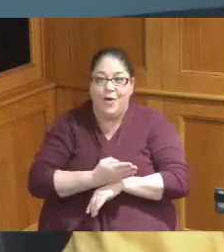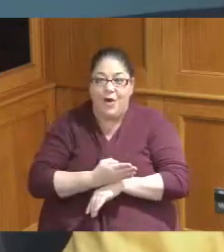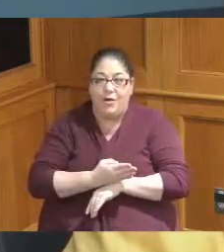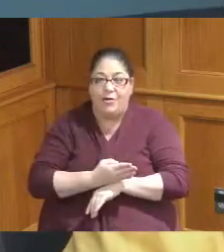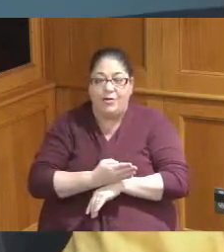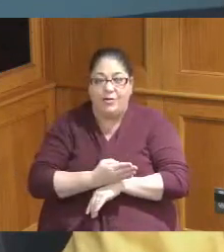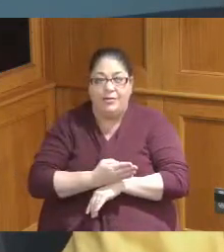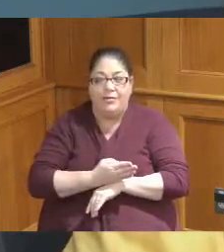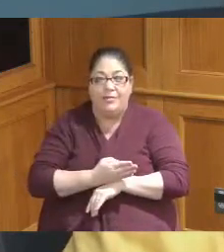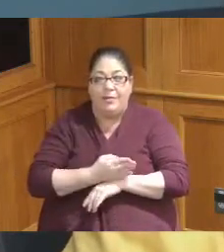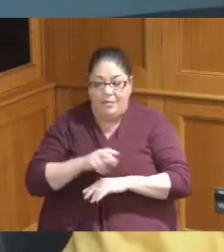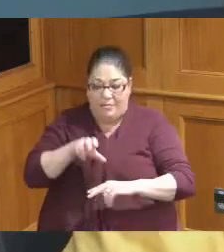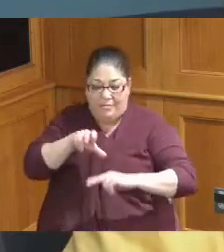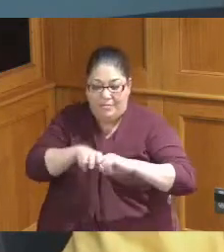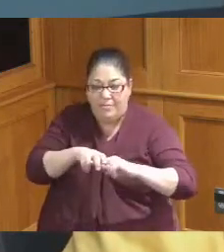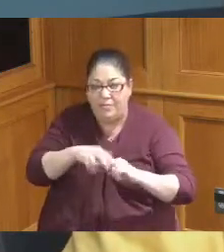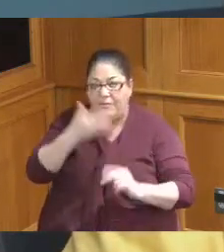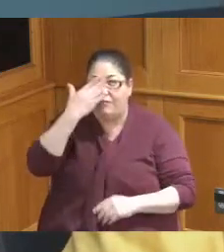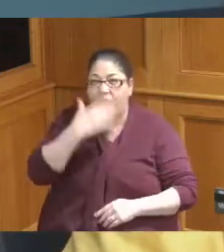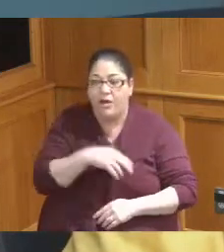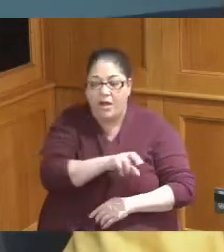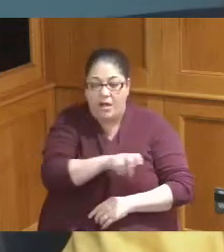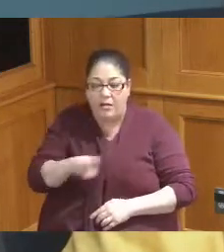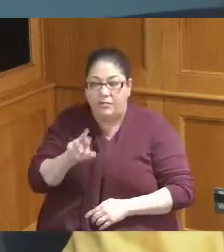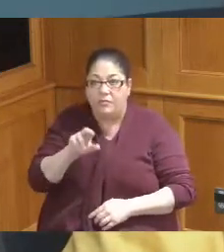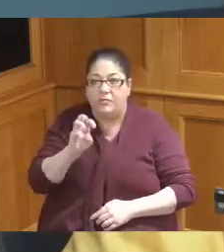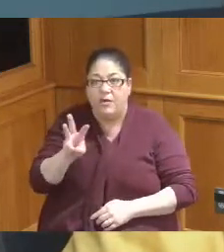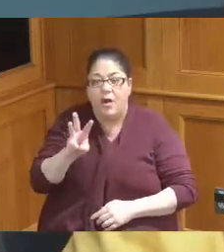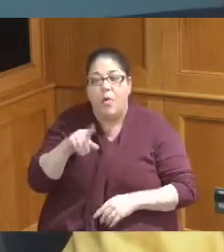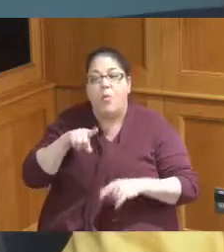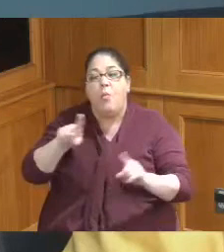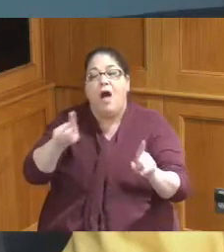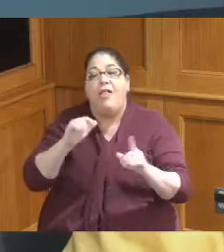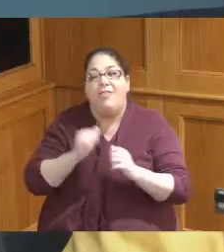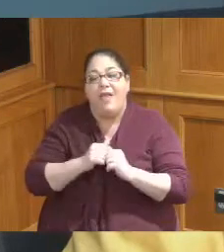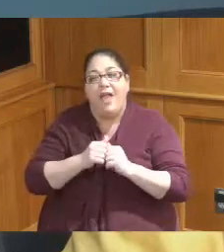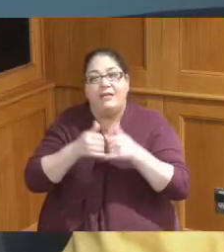front row as they were dedicating the Union Terminal step so it just meant a lot to me